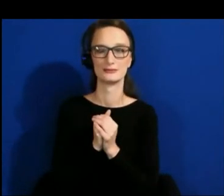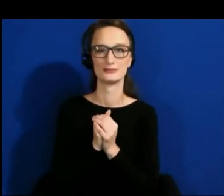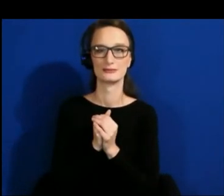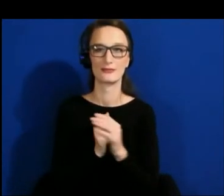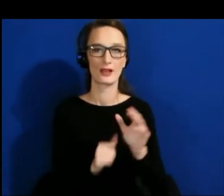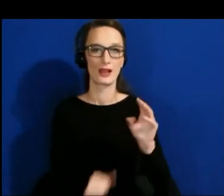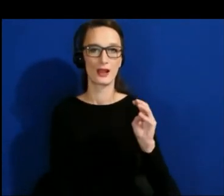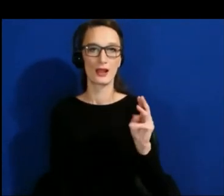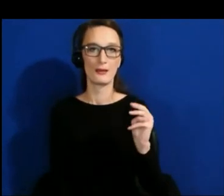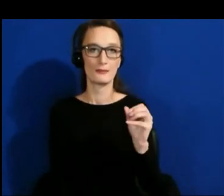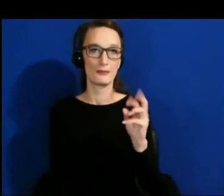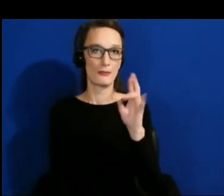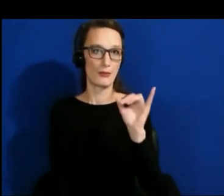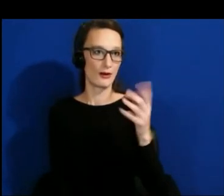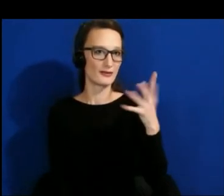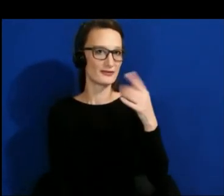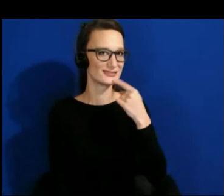They are only optional. We want to be required.